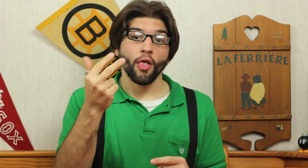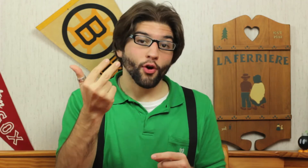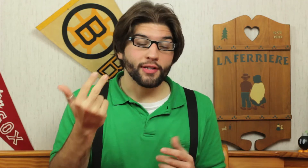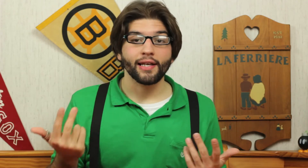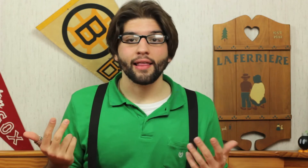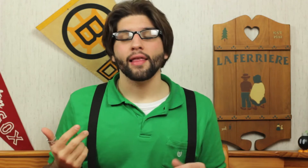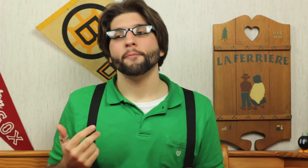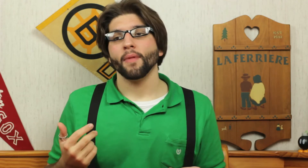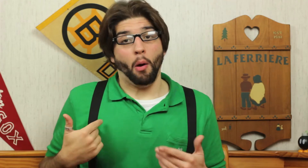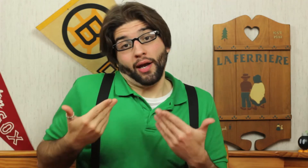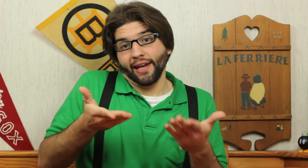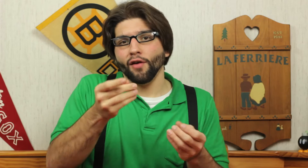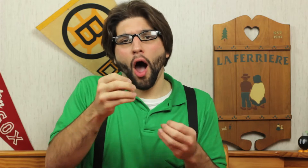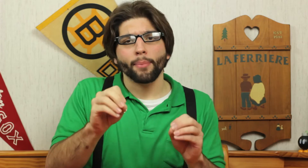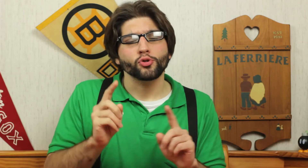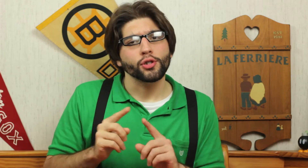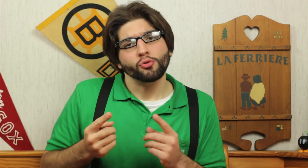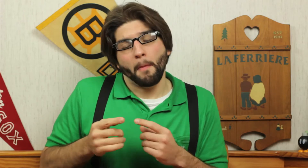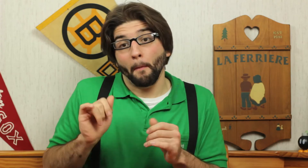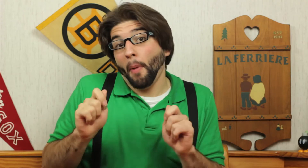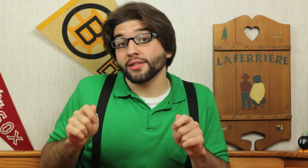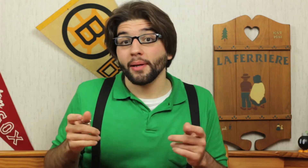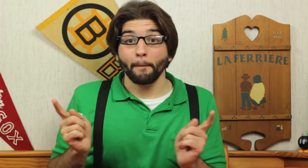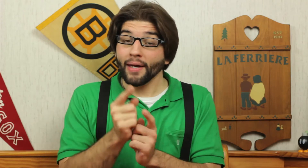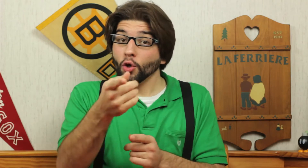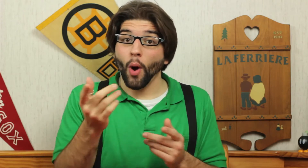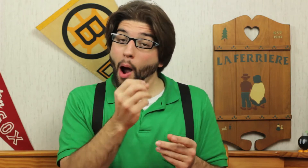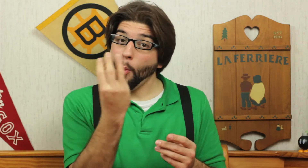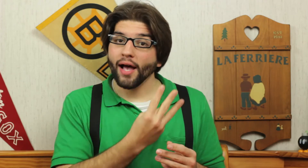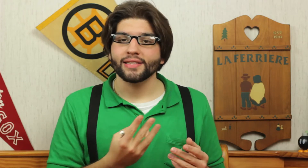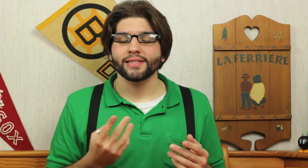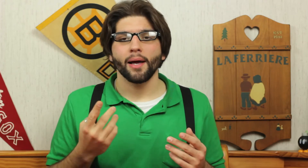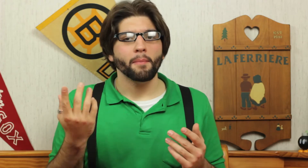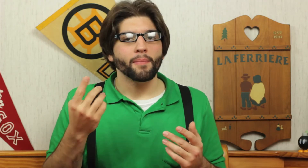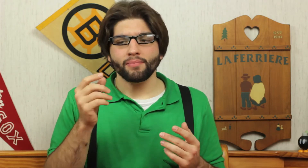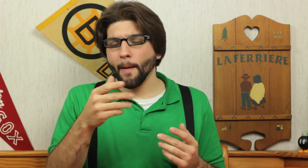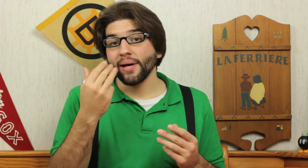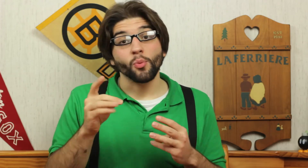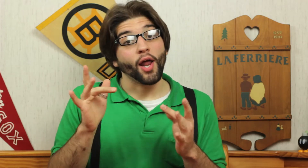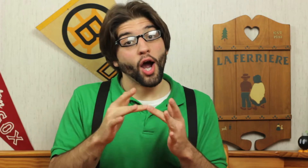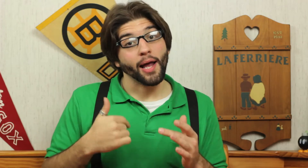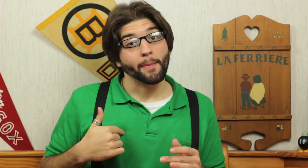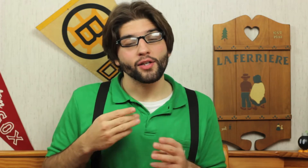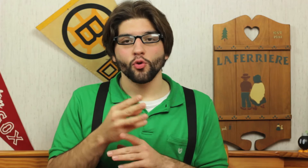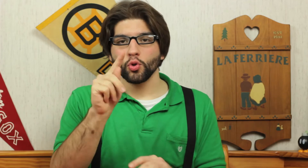I wanted to give you the opportunity to possibly meet you out west. The best way to contact me is through Twitter.